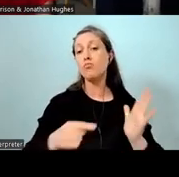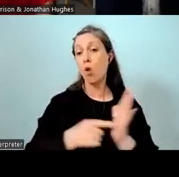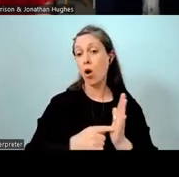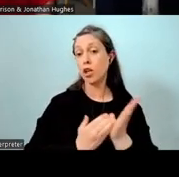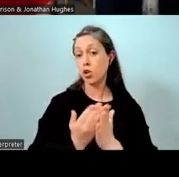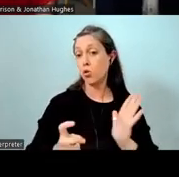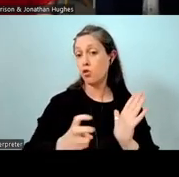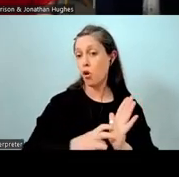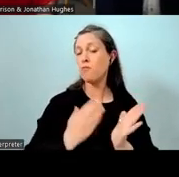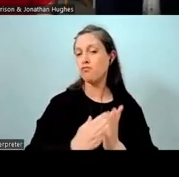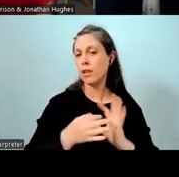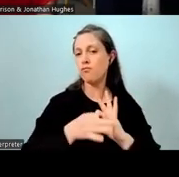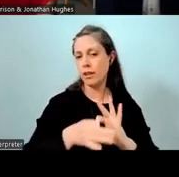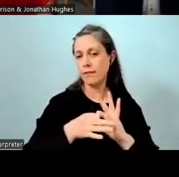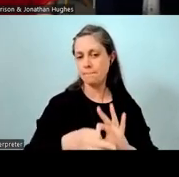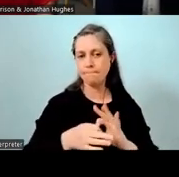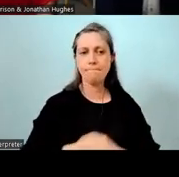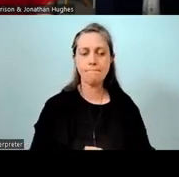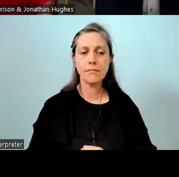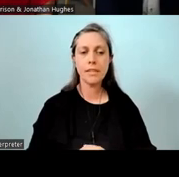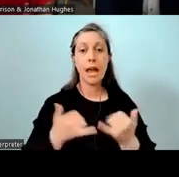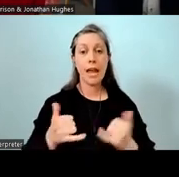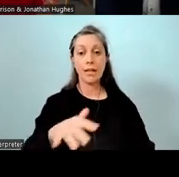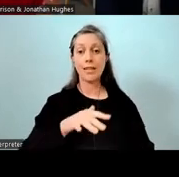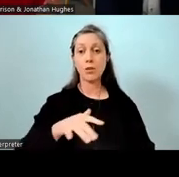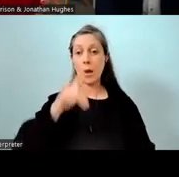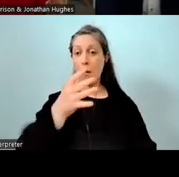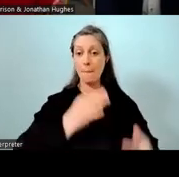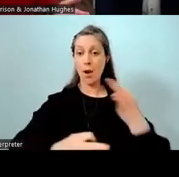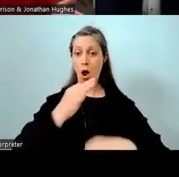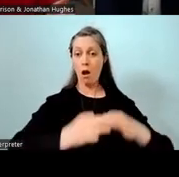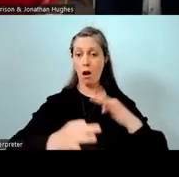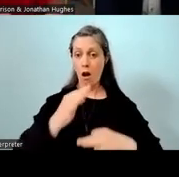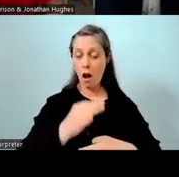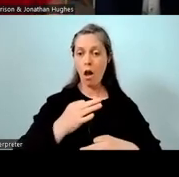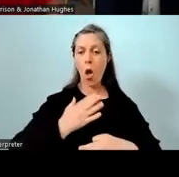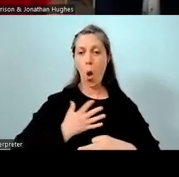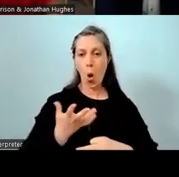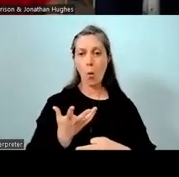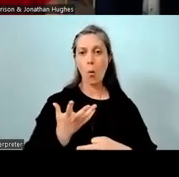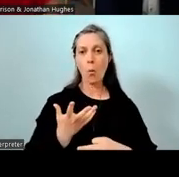It's been good. - Now we're at a position where people are applying for more positions than are actually available.